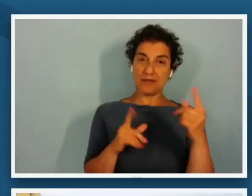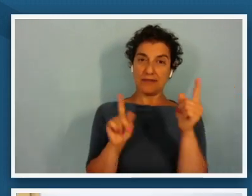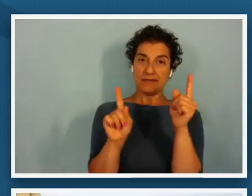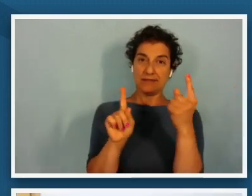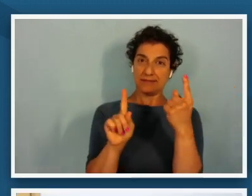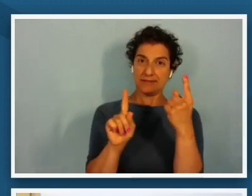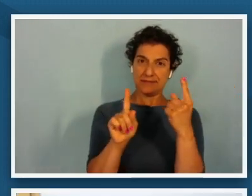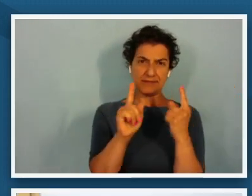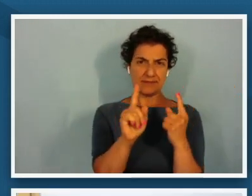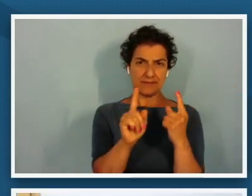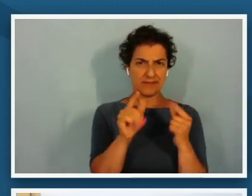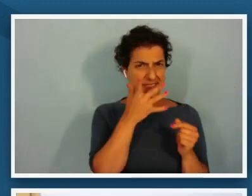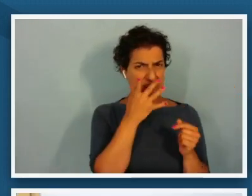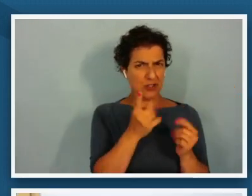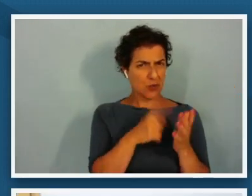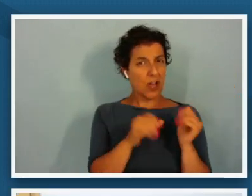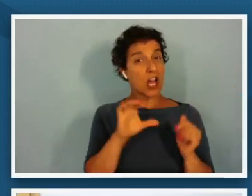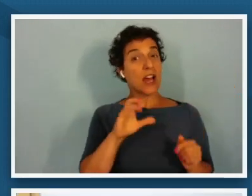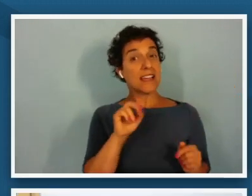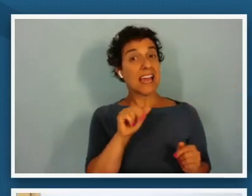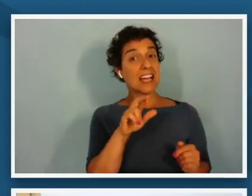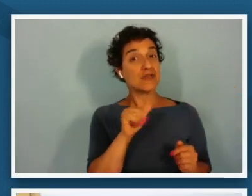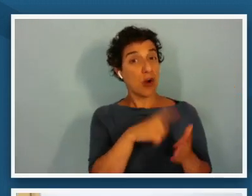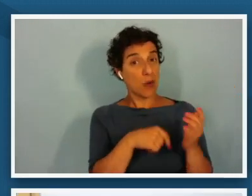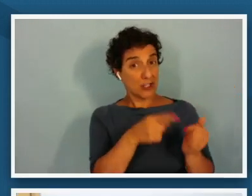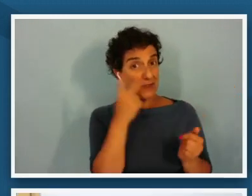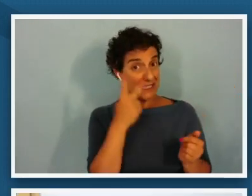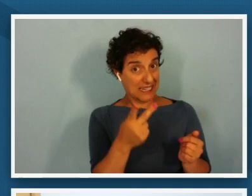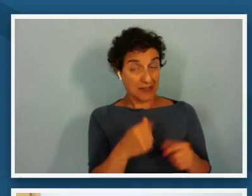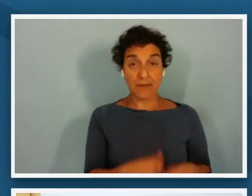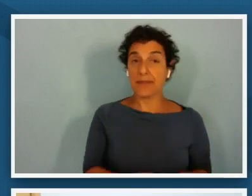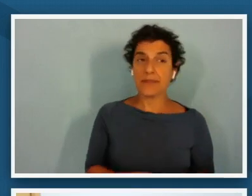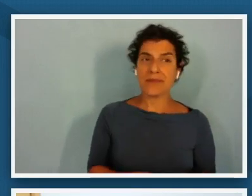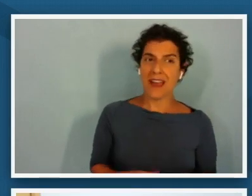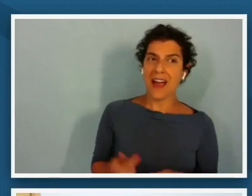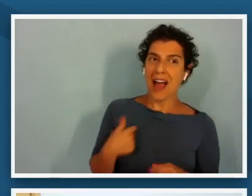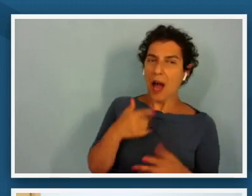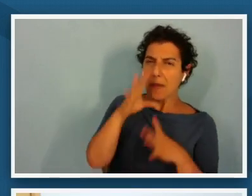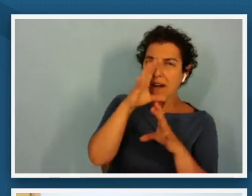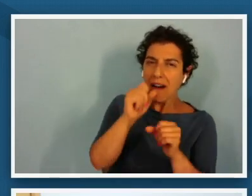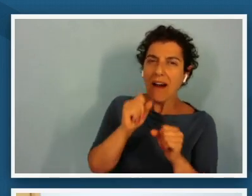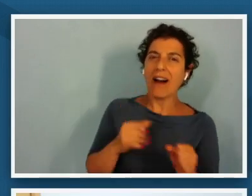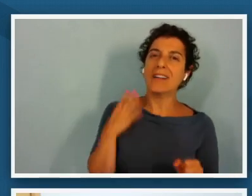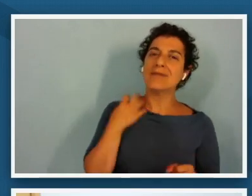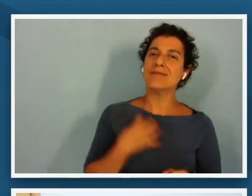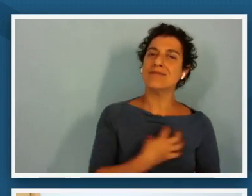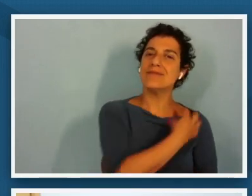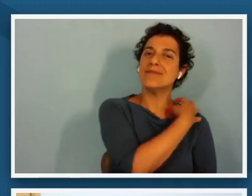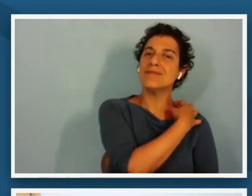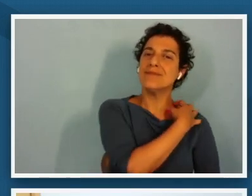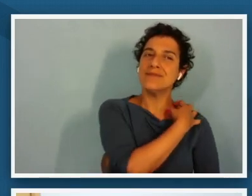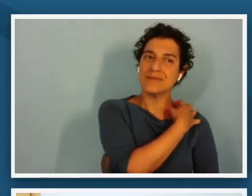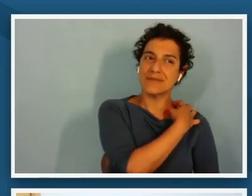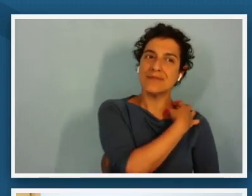my eye is drawn to what's around the figure's necks and how one figure seems